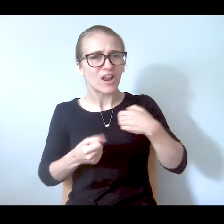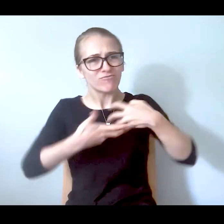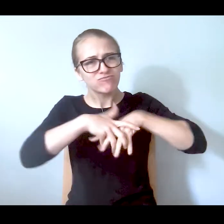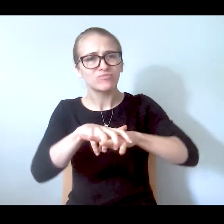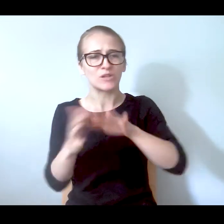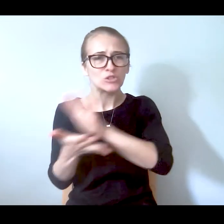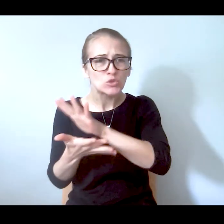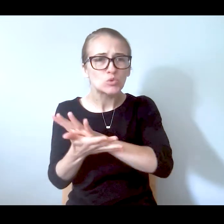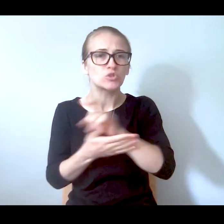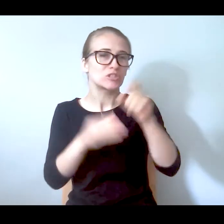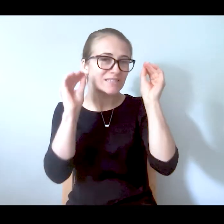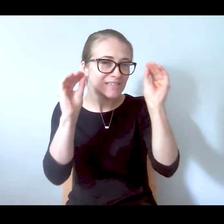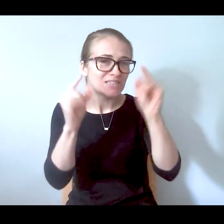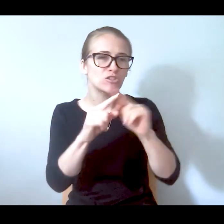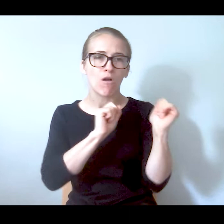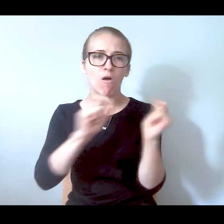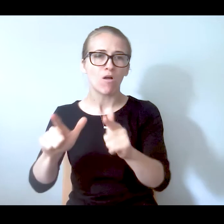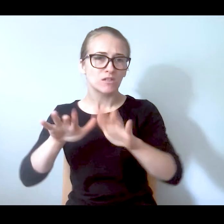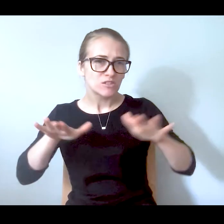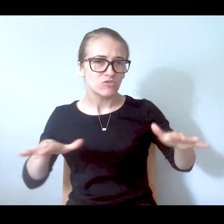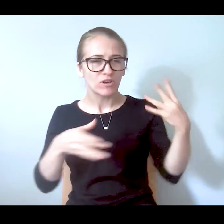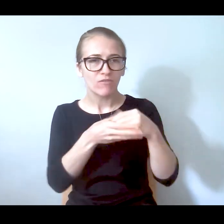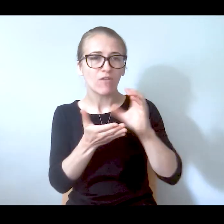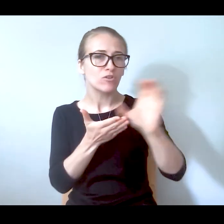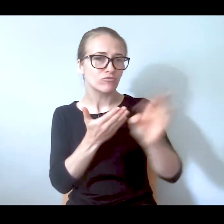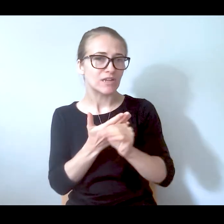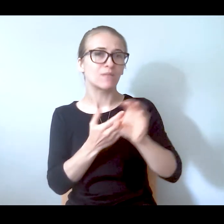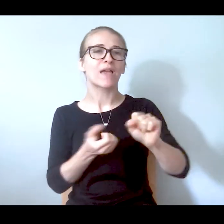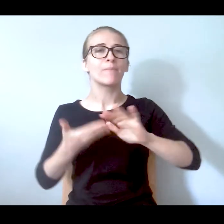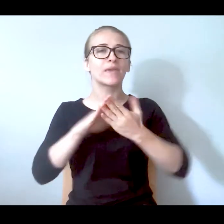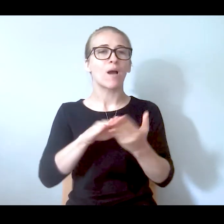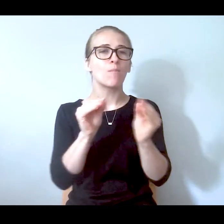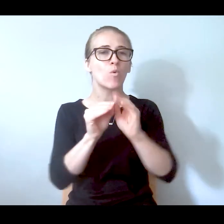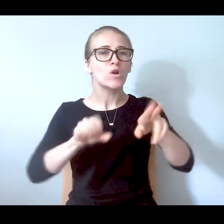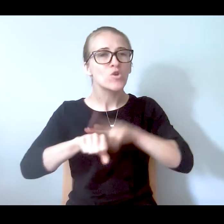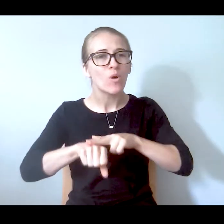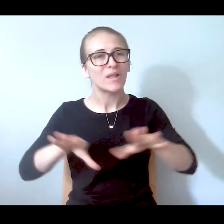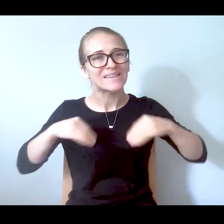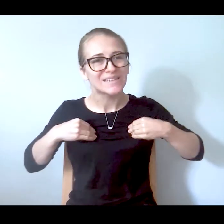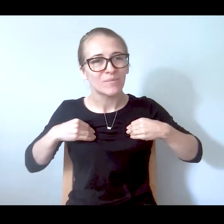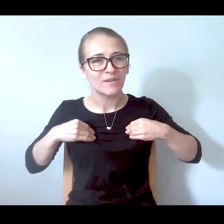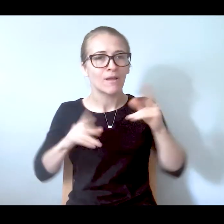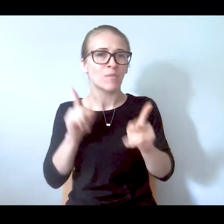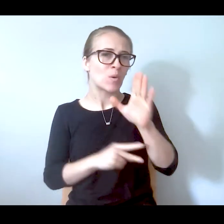as part of the curriculum so it can be normalized so people don't feel like they're different. My son